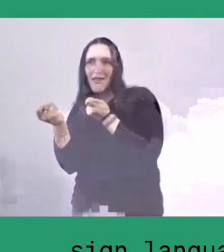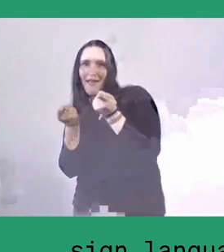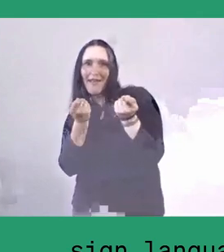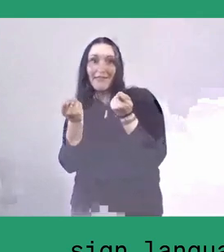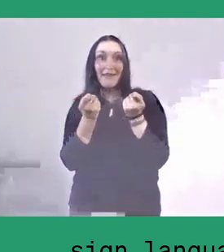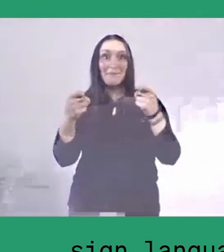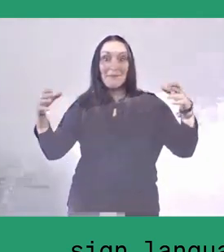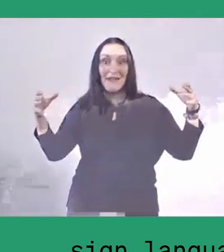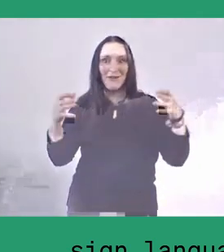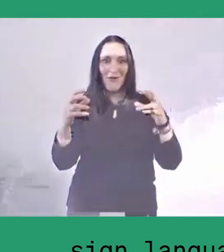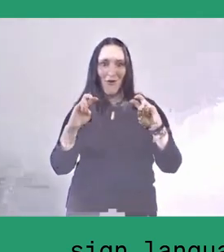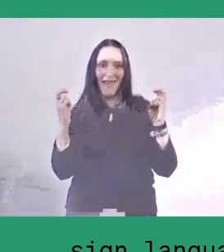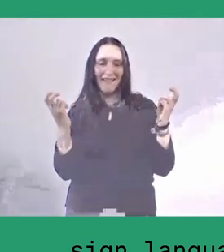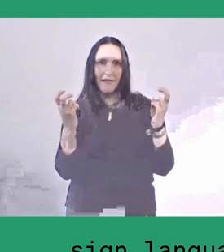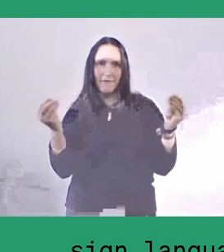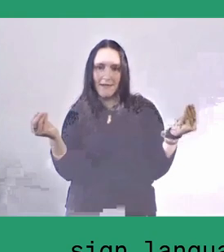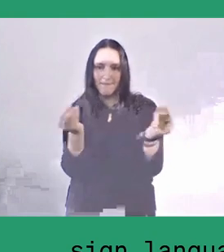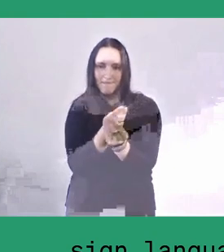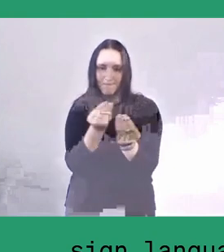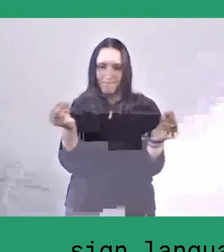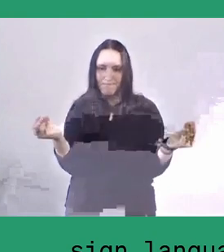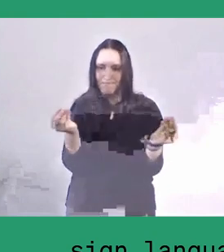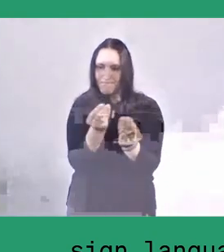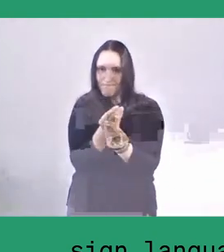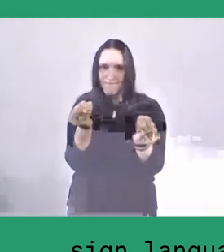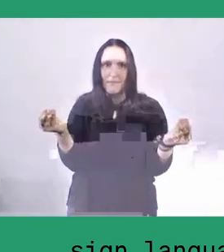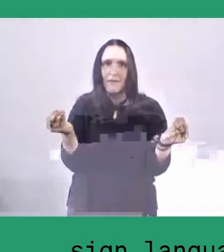And the decision-making should be inclusive to all,